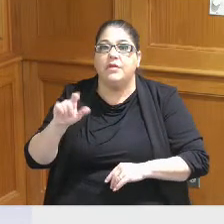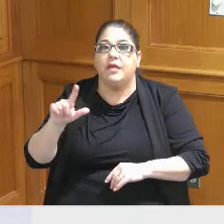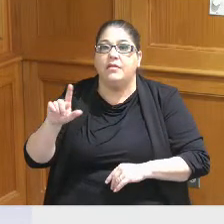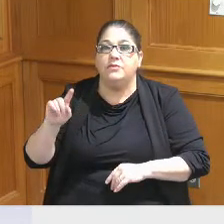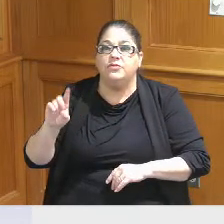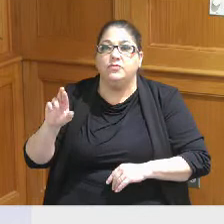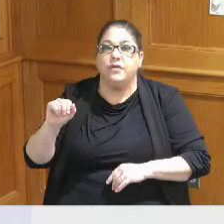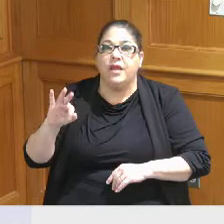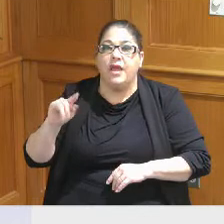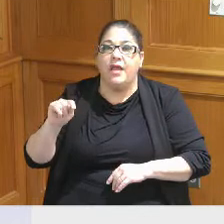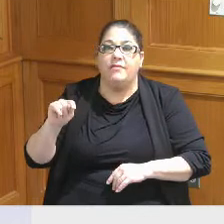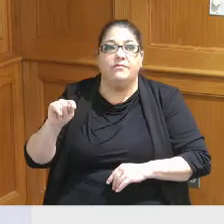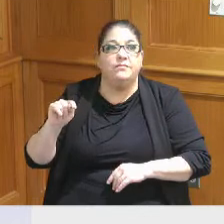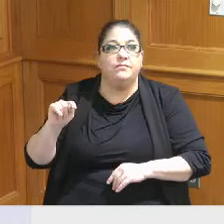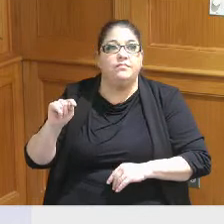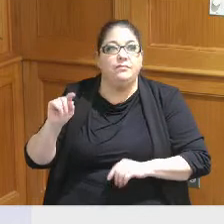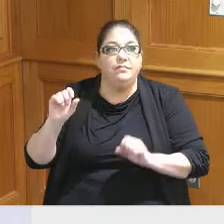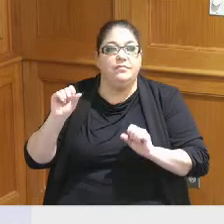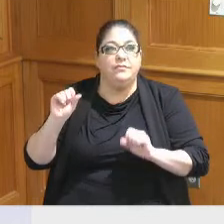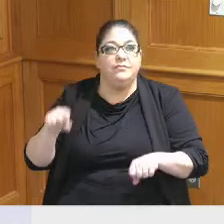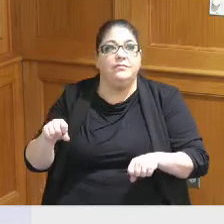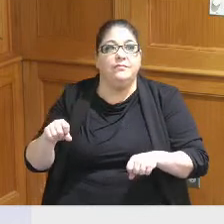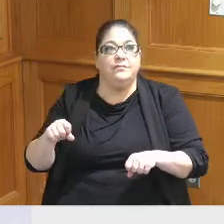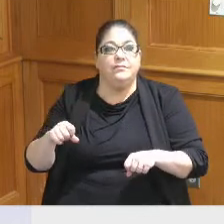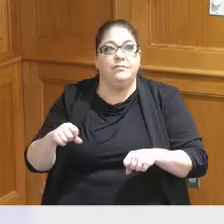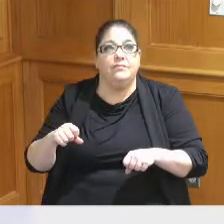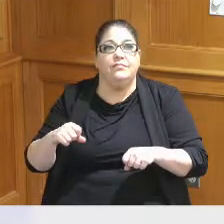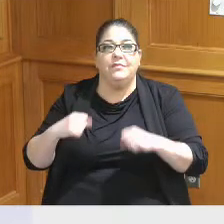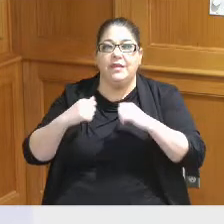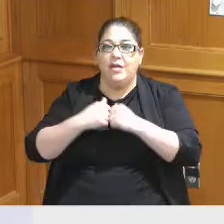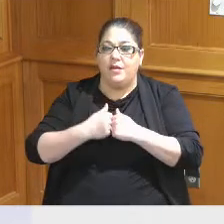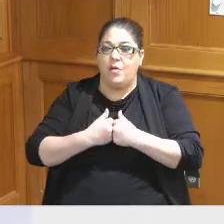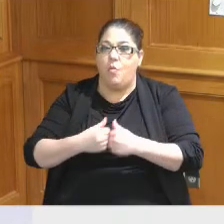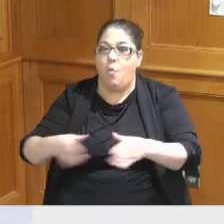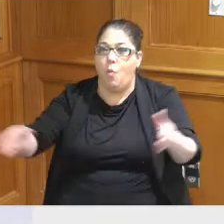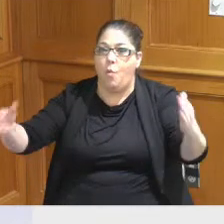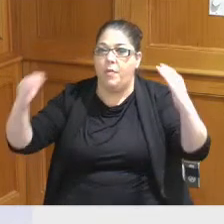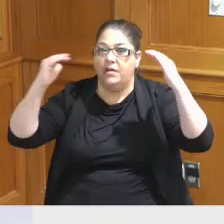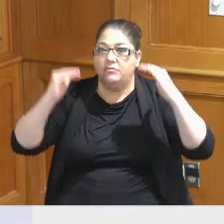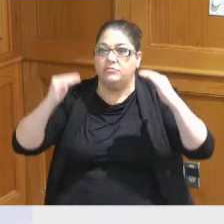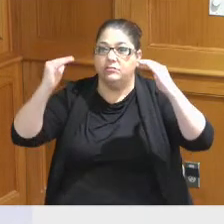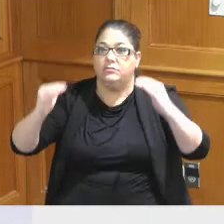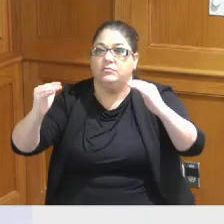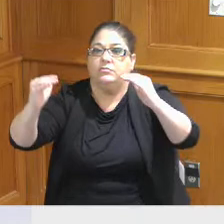that whole outdoor area tented in some form or fashion that's just which is what we saw last